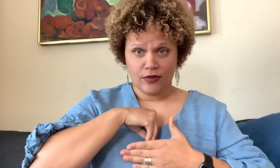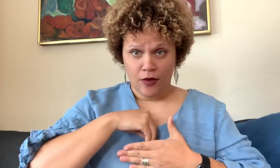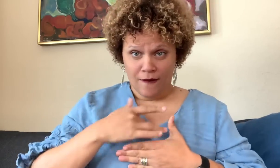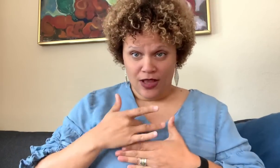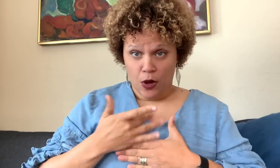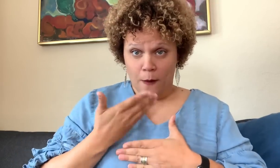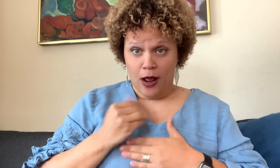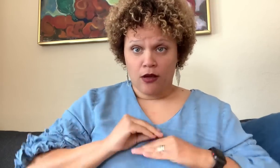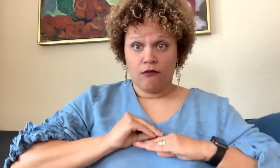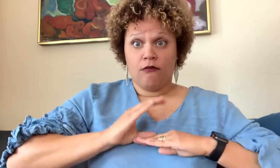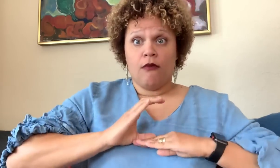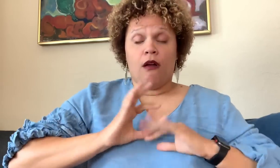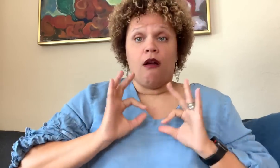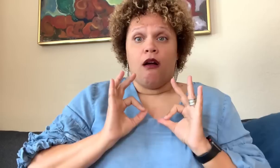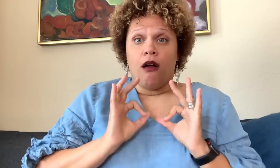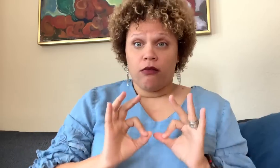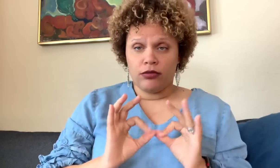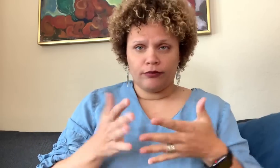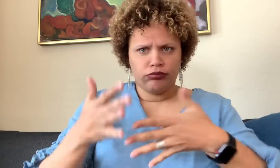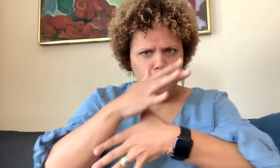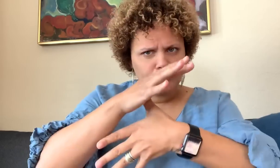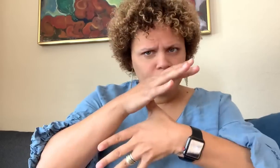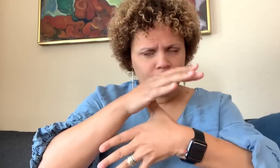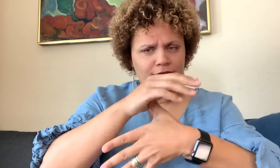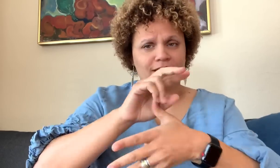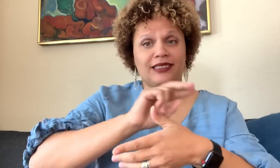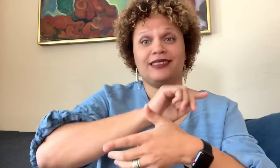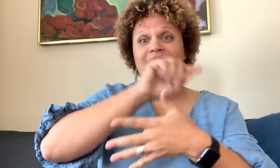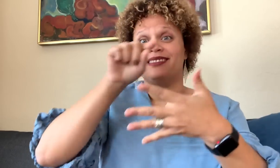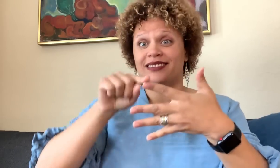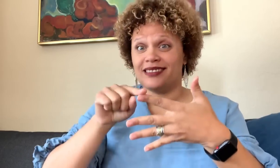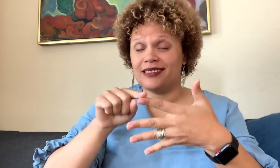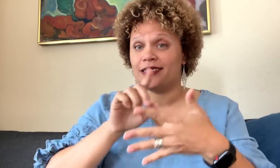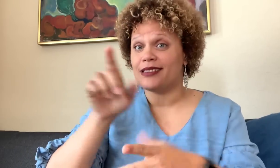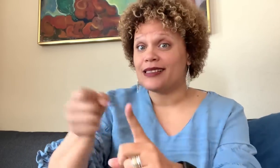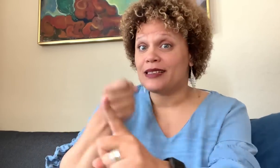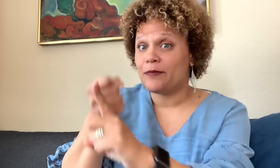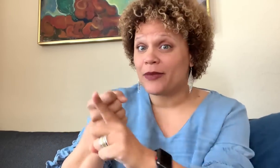Their top priority is themselves and their own feelings.